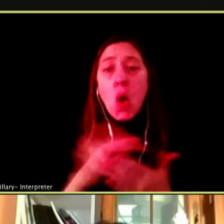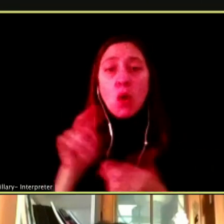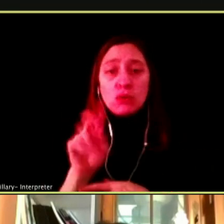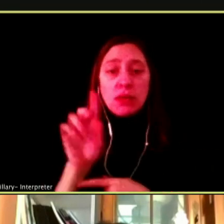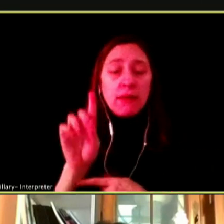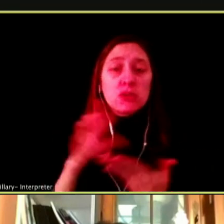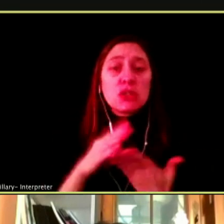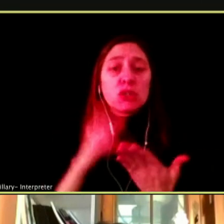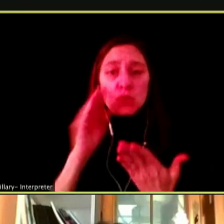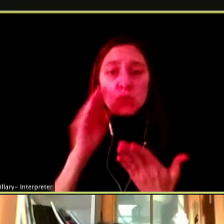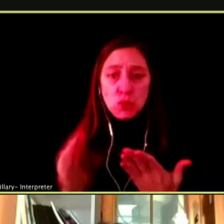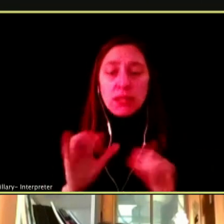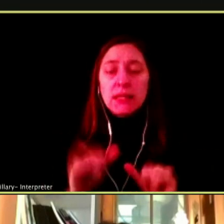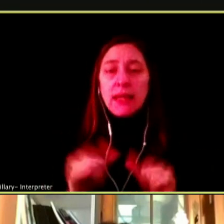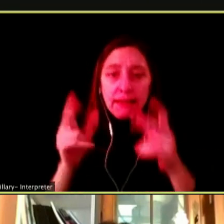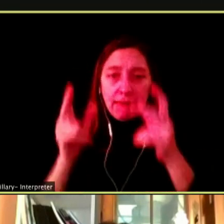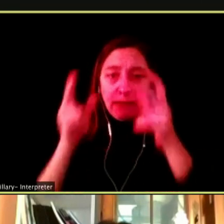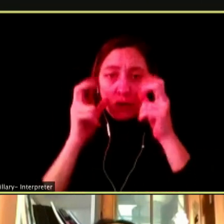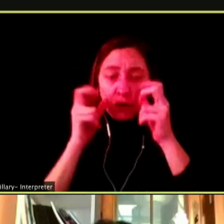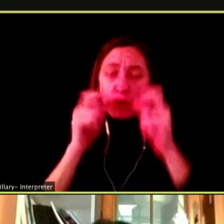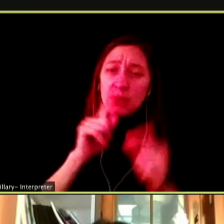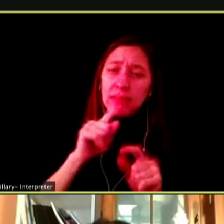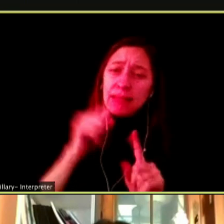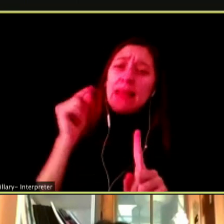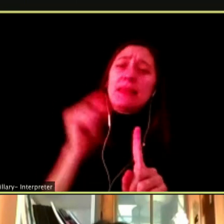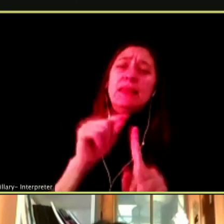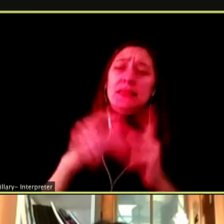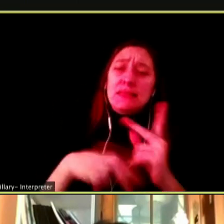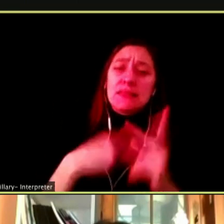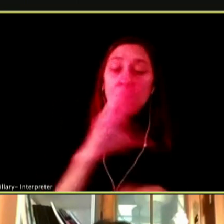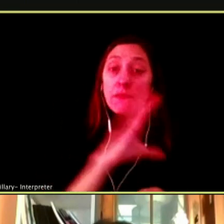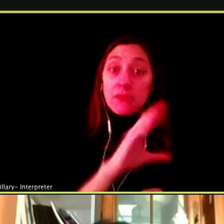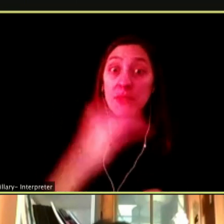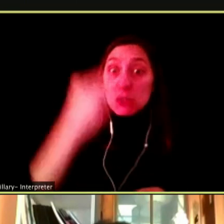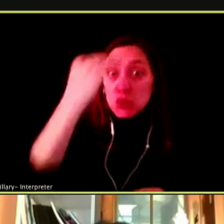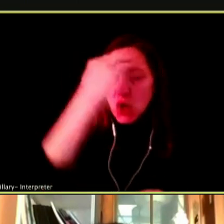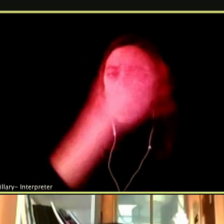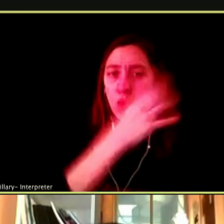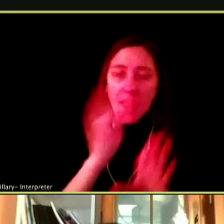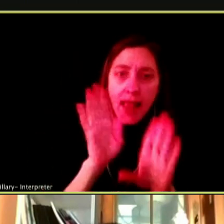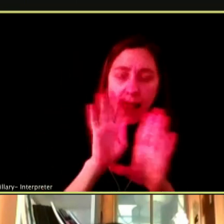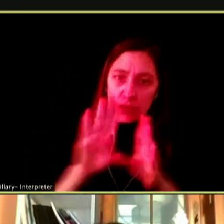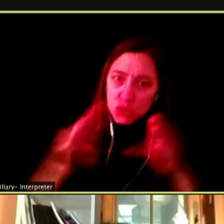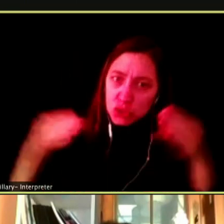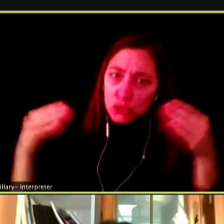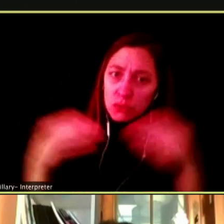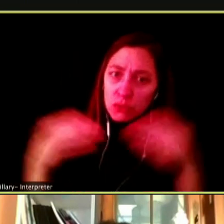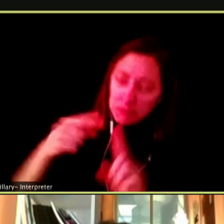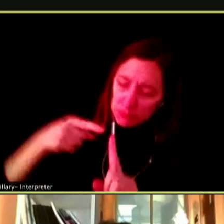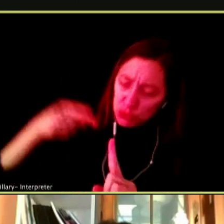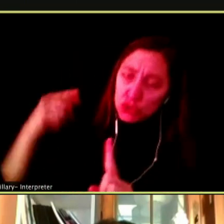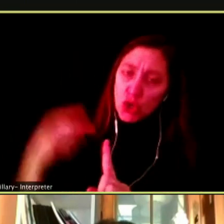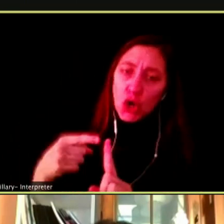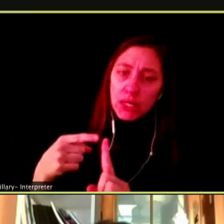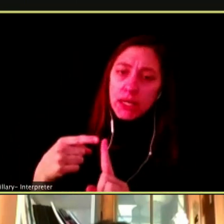THE FACT THESE COMPANIES ARE KNOWINGLY TARGETING THE STUDENTS AND MAKING THEM FALL INTO A VERY